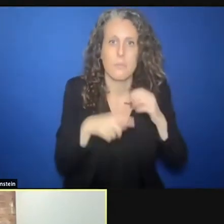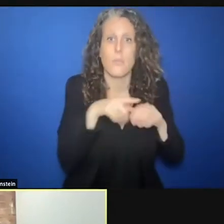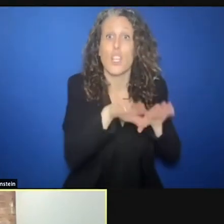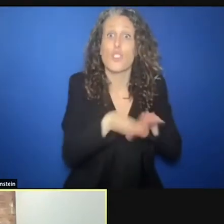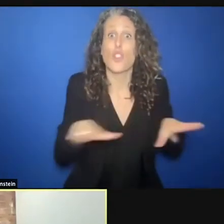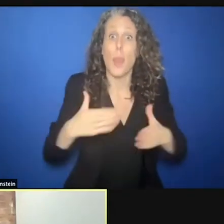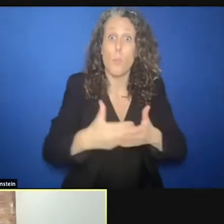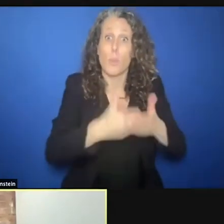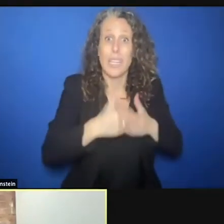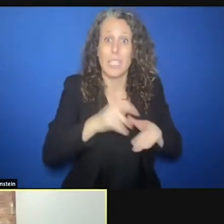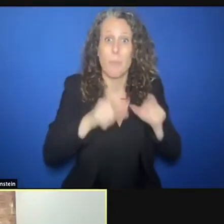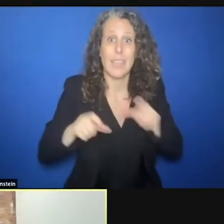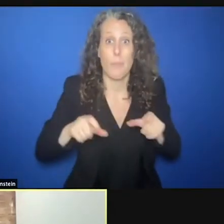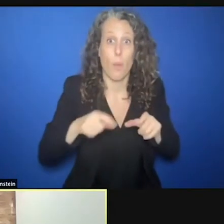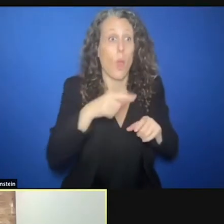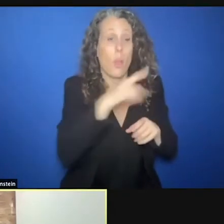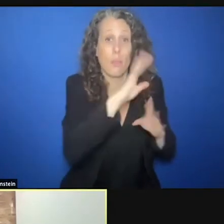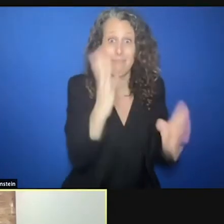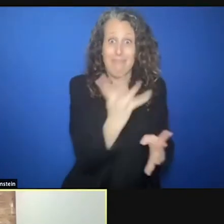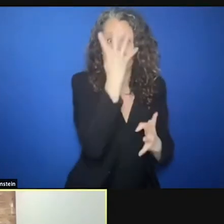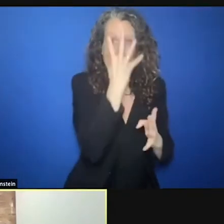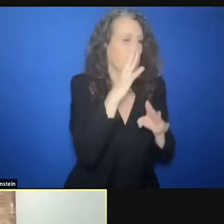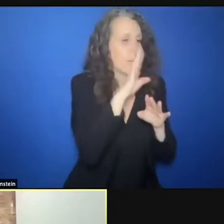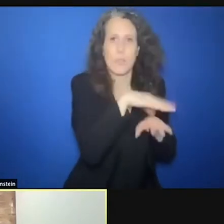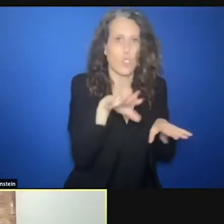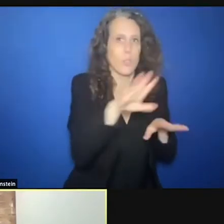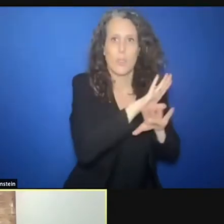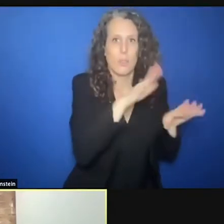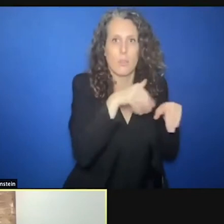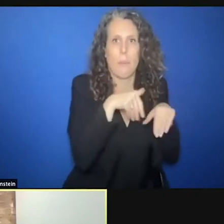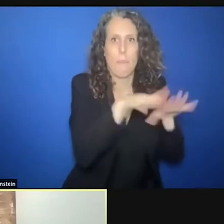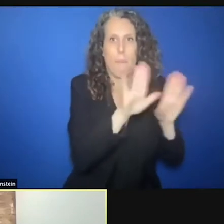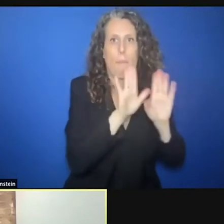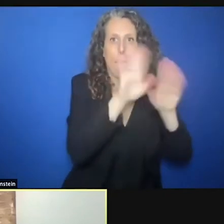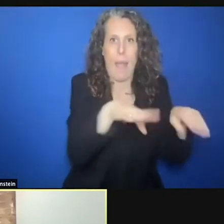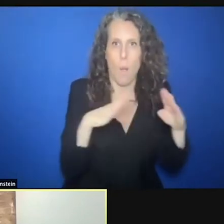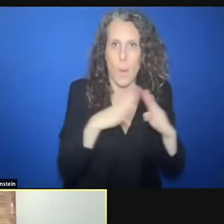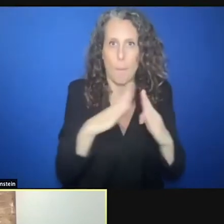children from detention and safely reintegrate them into family care, an area where it was so